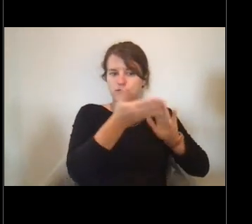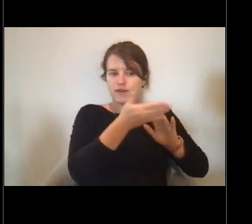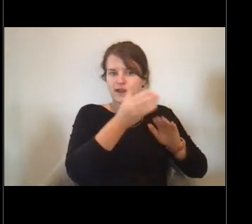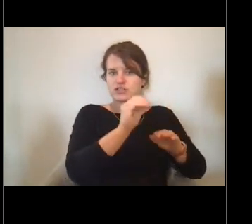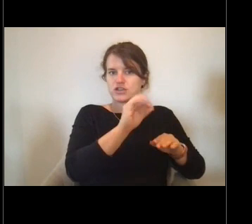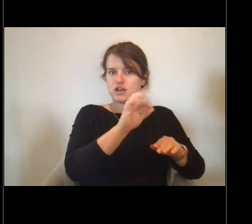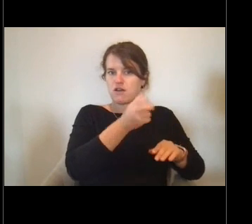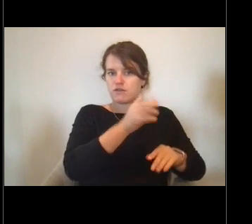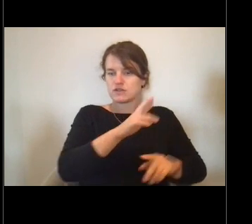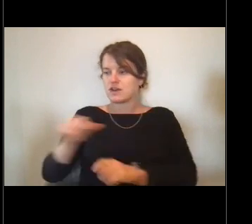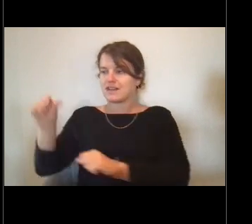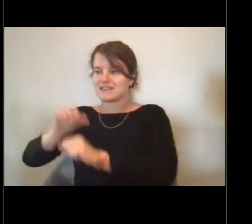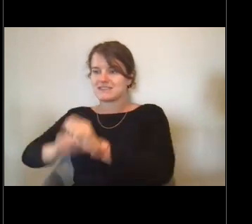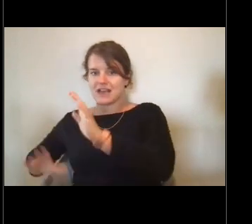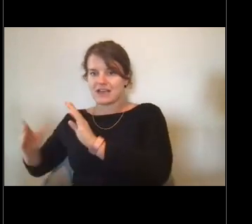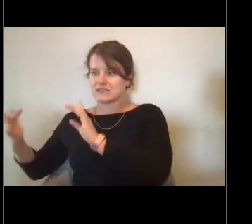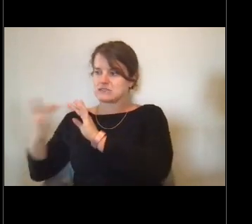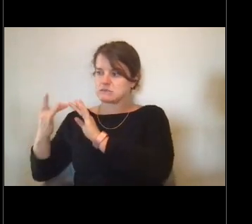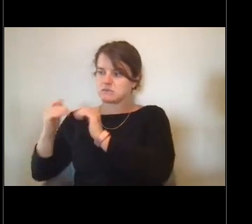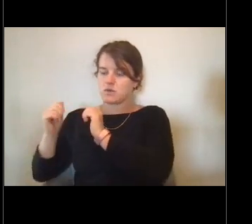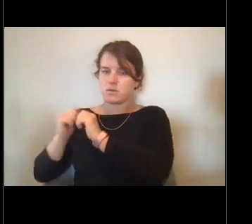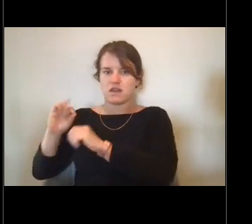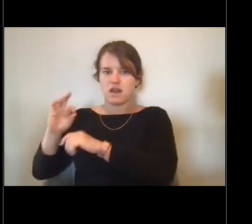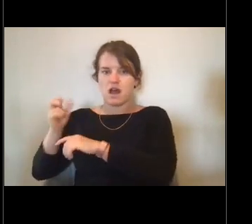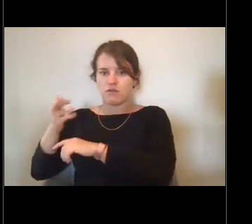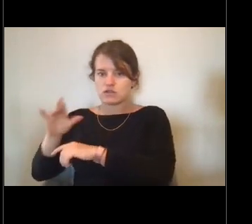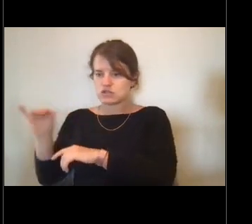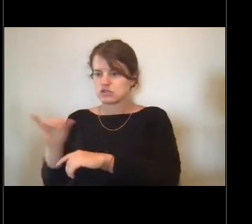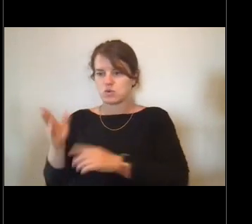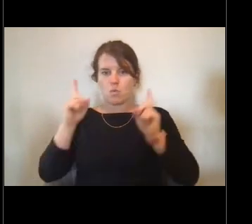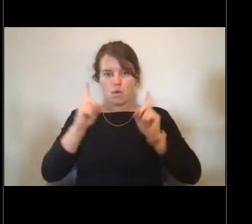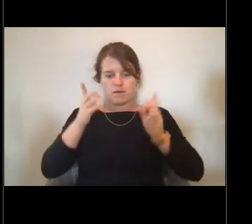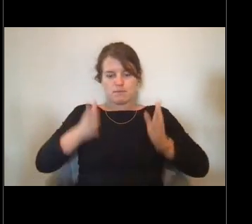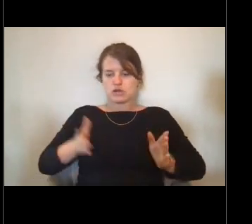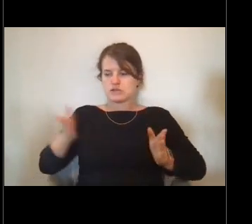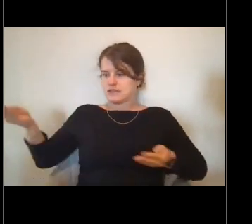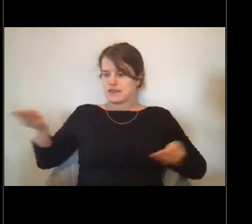to the operations officers. So there's just one person dealing with all the details.